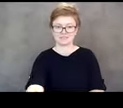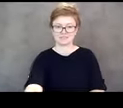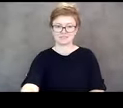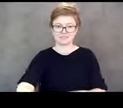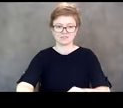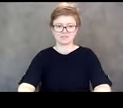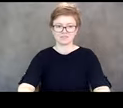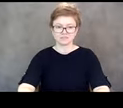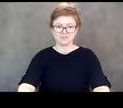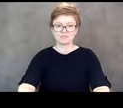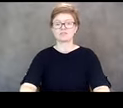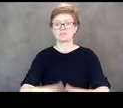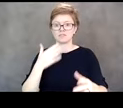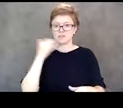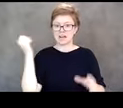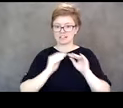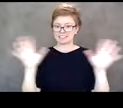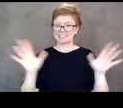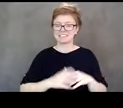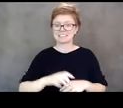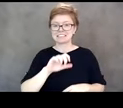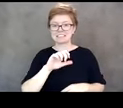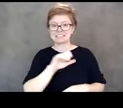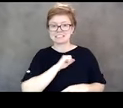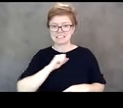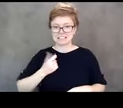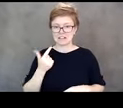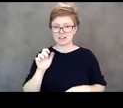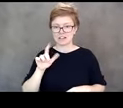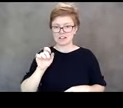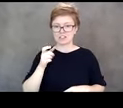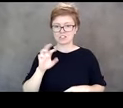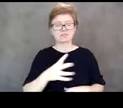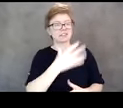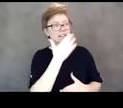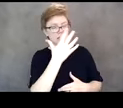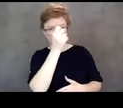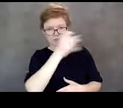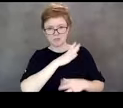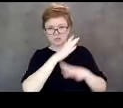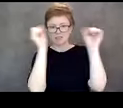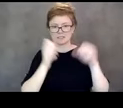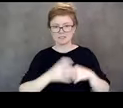Senator Gelser. Thank you Mr. President. Colleagues, I wanna tell you a story,